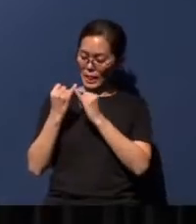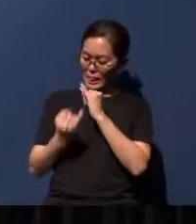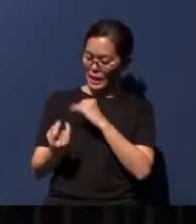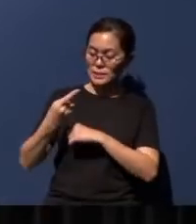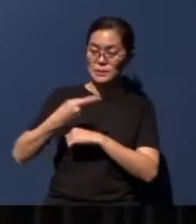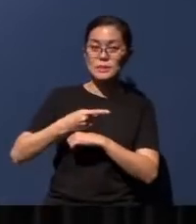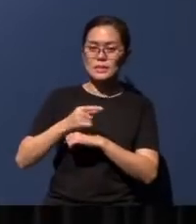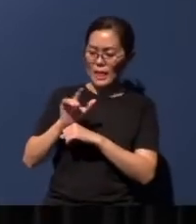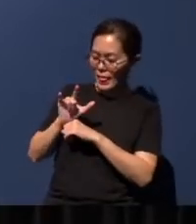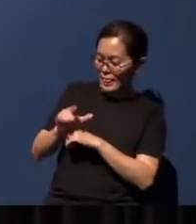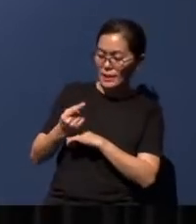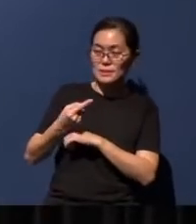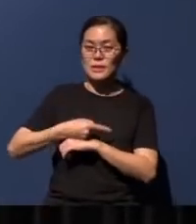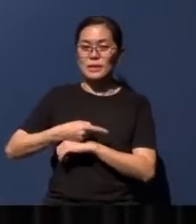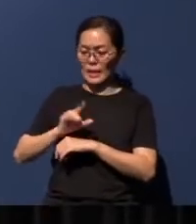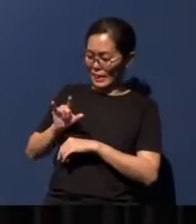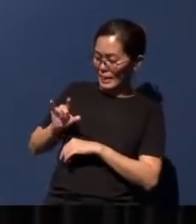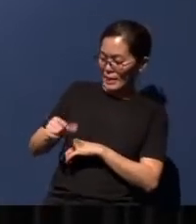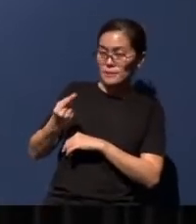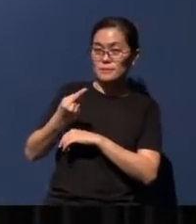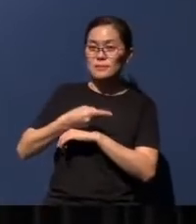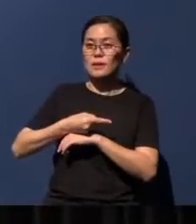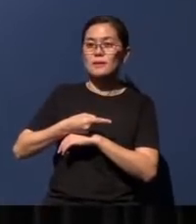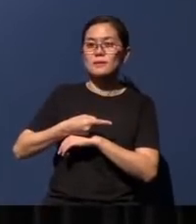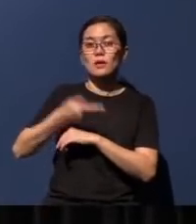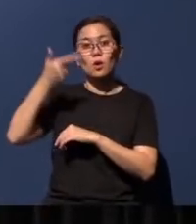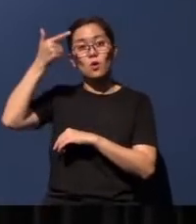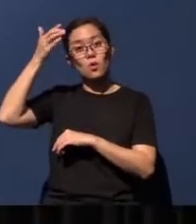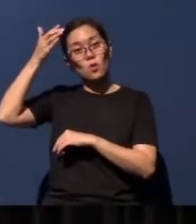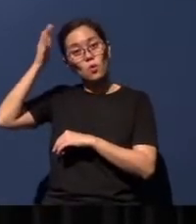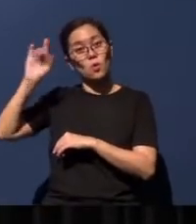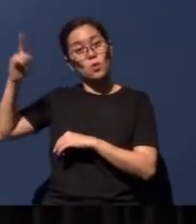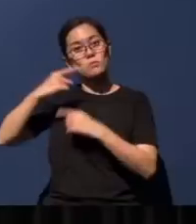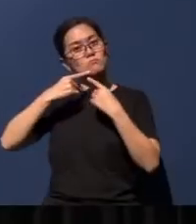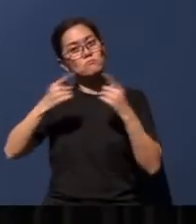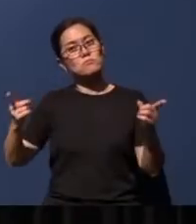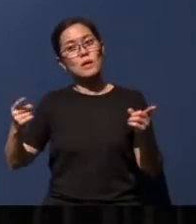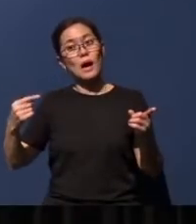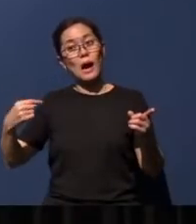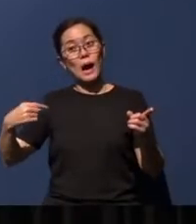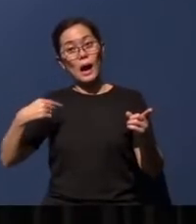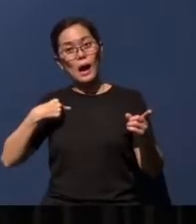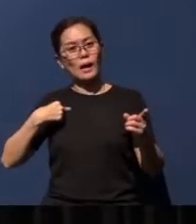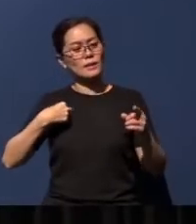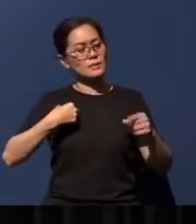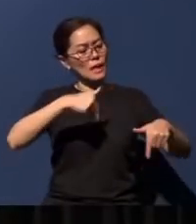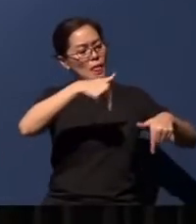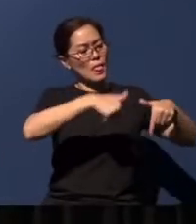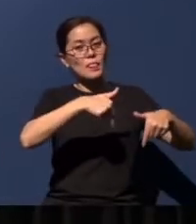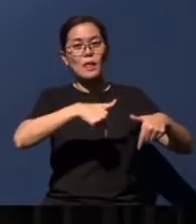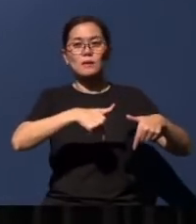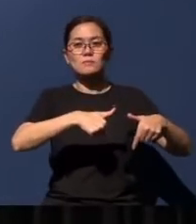day. And He says this: 'In that day,' declares the Lord, 'I will assemble the lame and gather the outcasts,